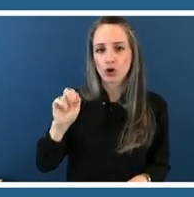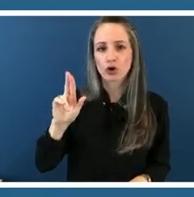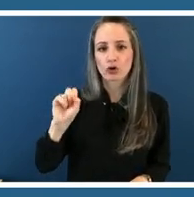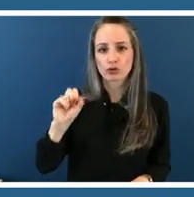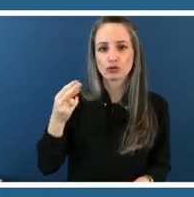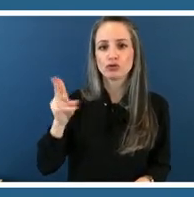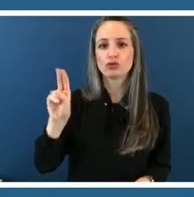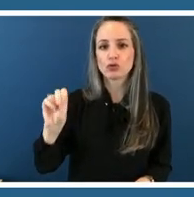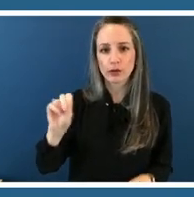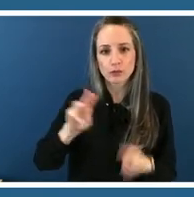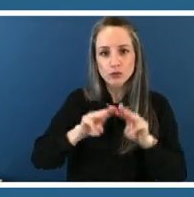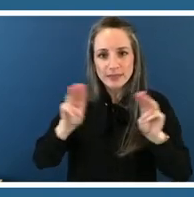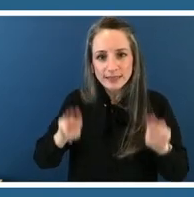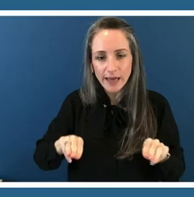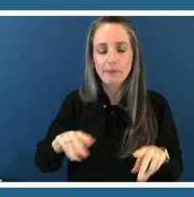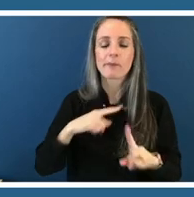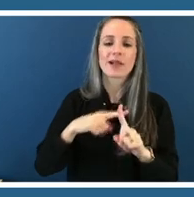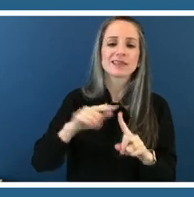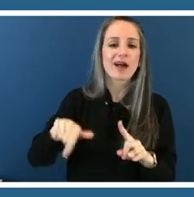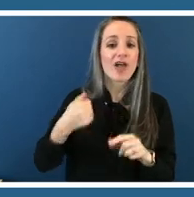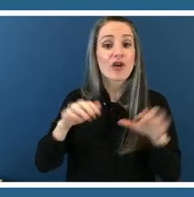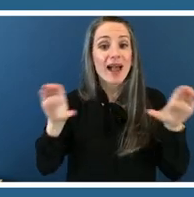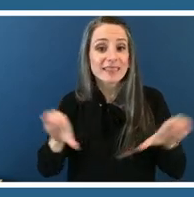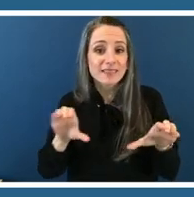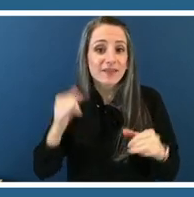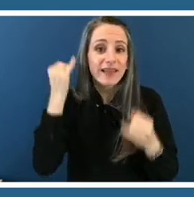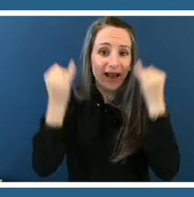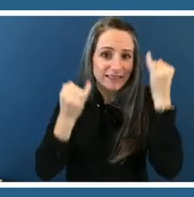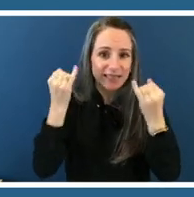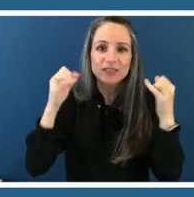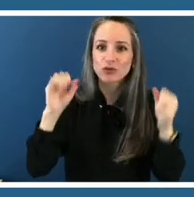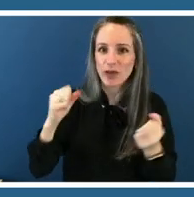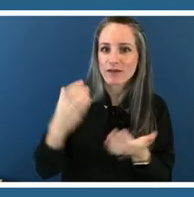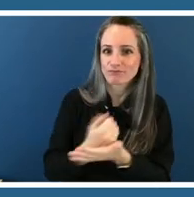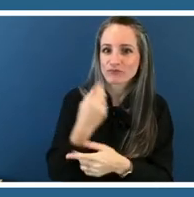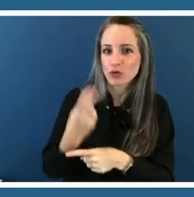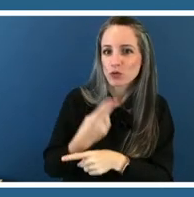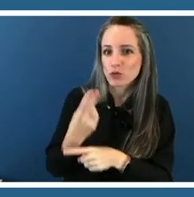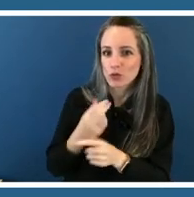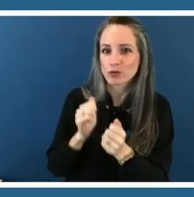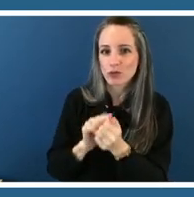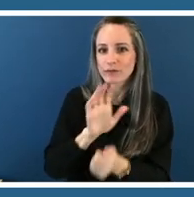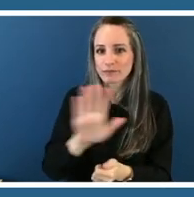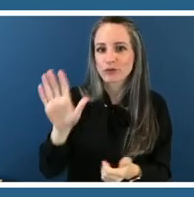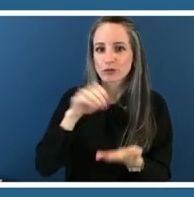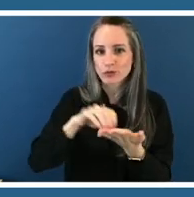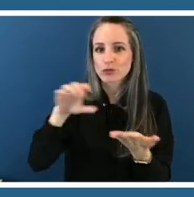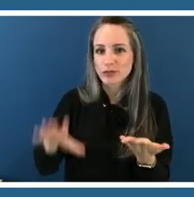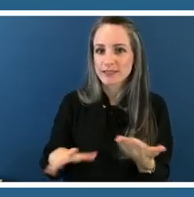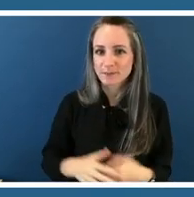that you can use um you can use with your students